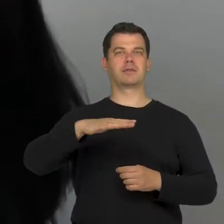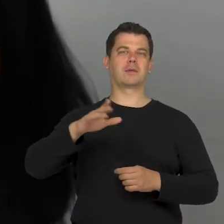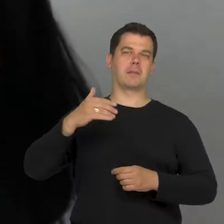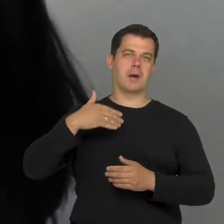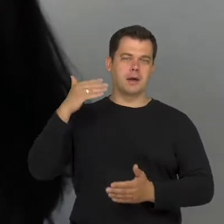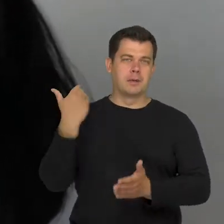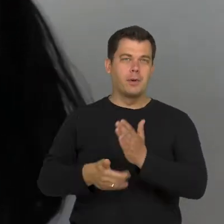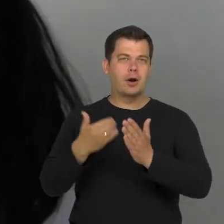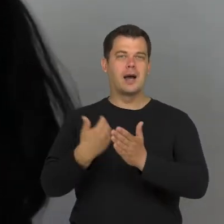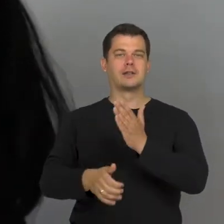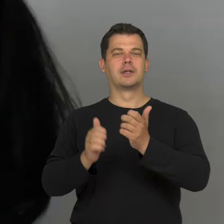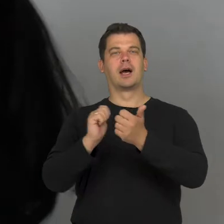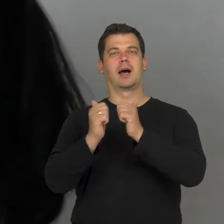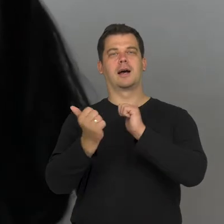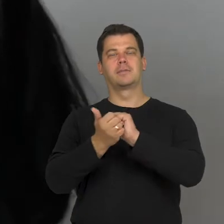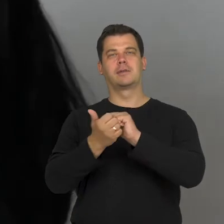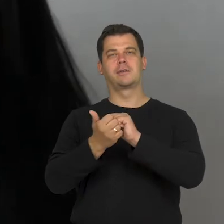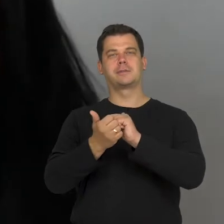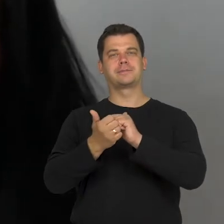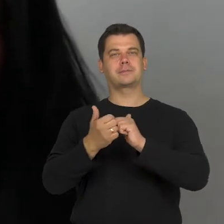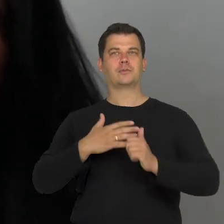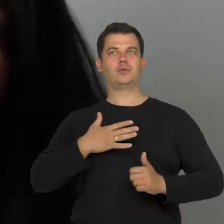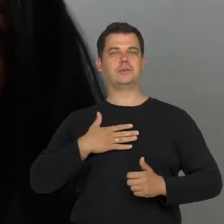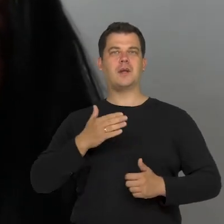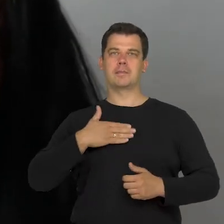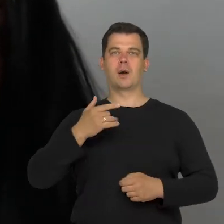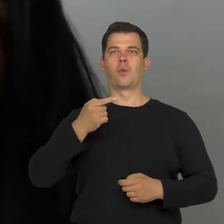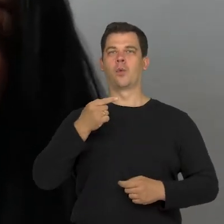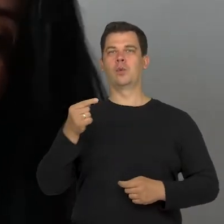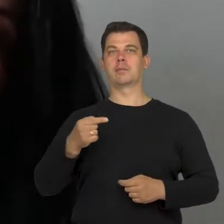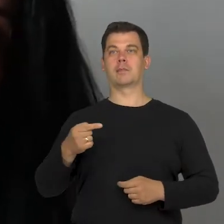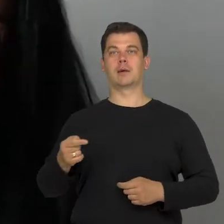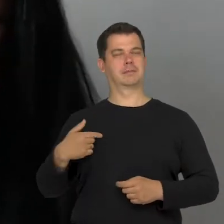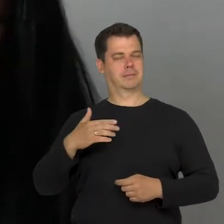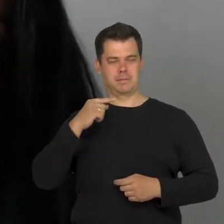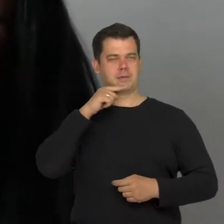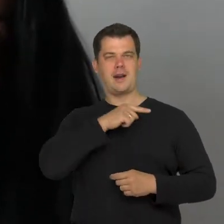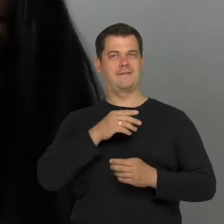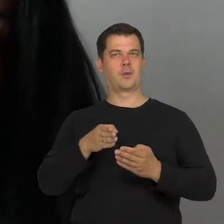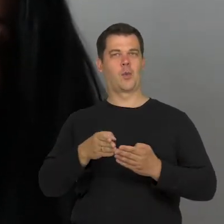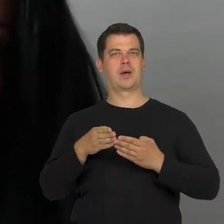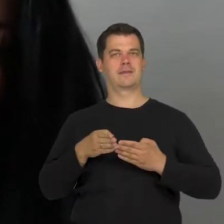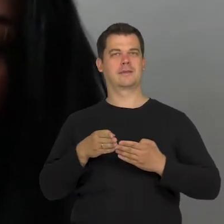or things that would actually put us in a less favourable light. So this is always a very interesting moment